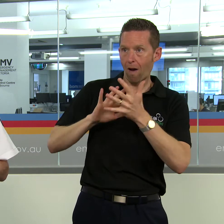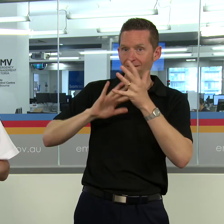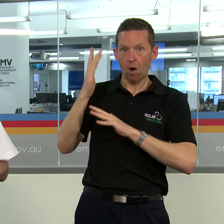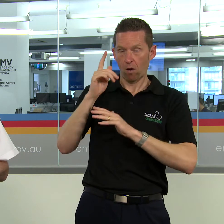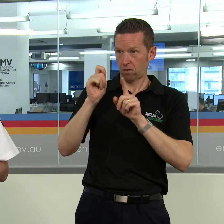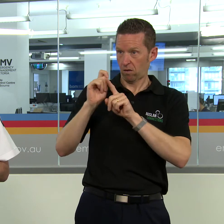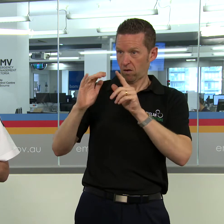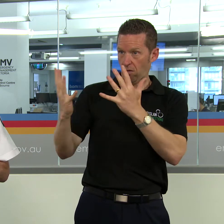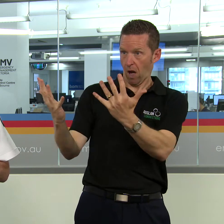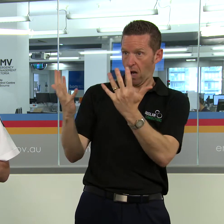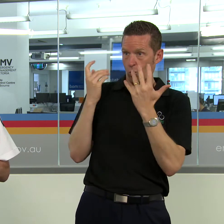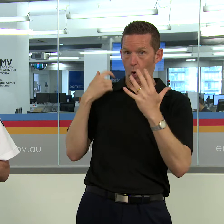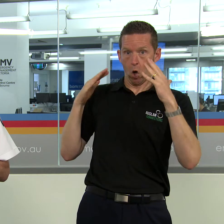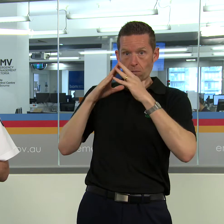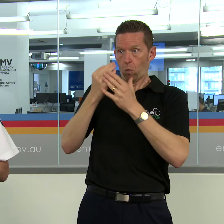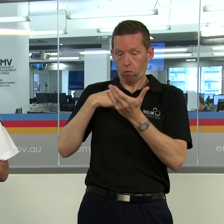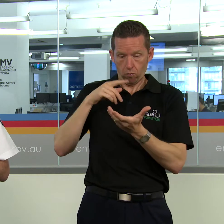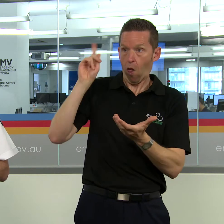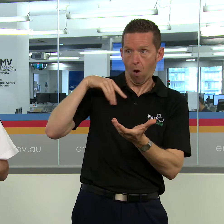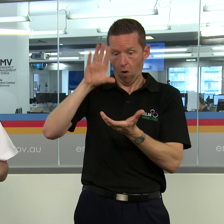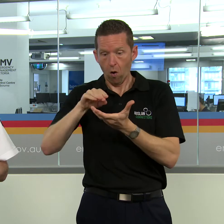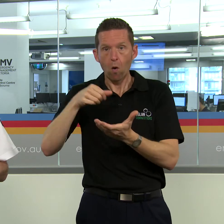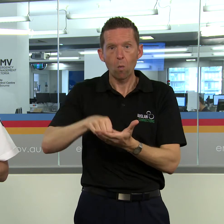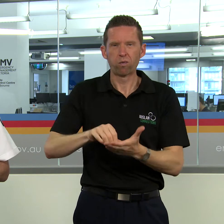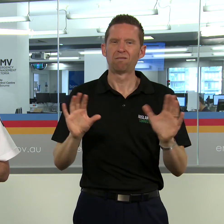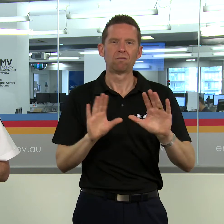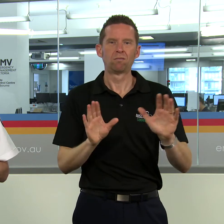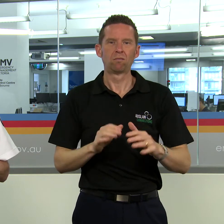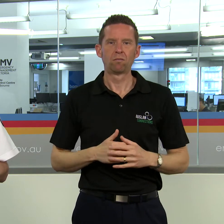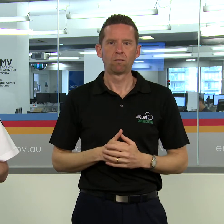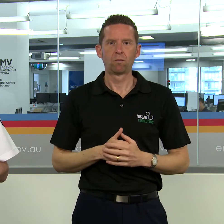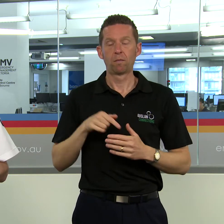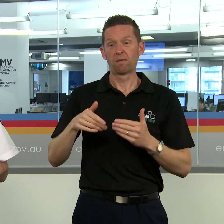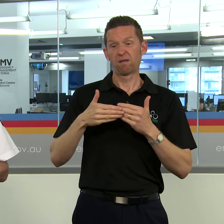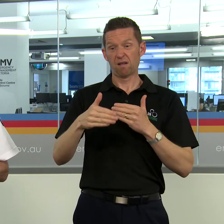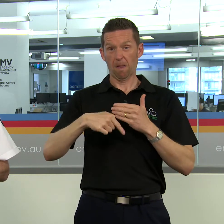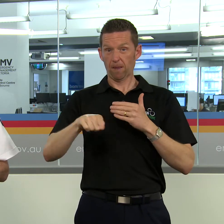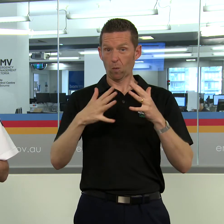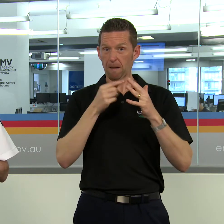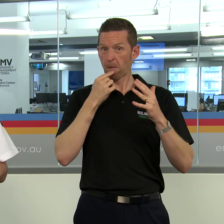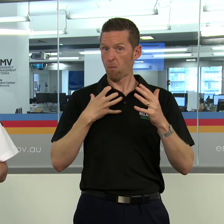you start to think about where to get information. So take this time. It’s cooler this week. We’ve had rain.